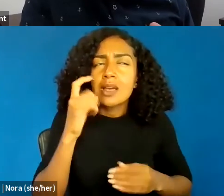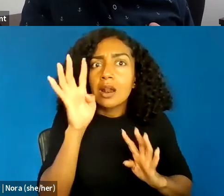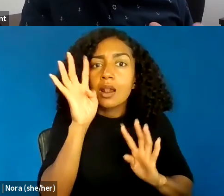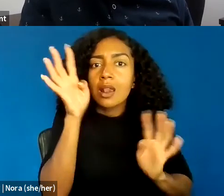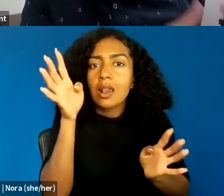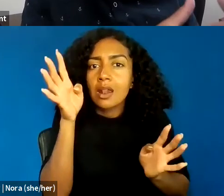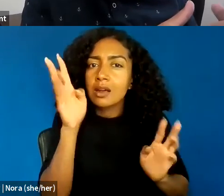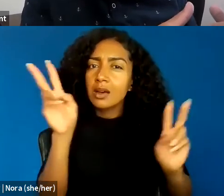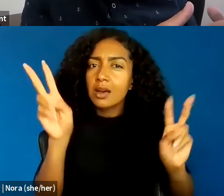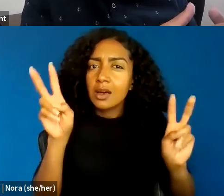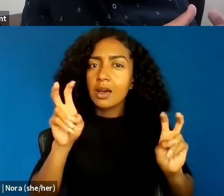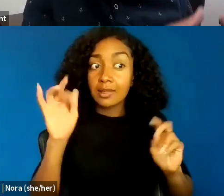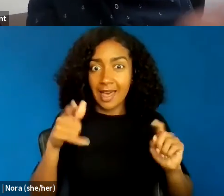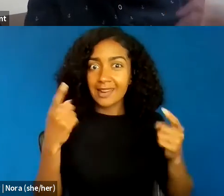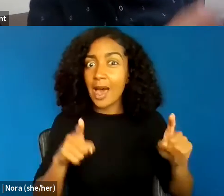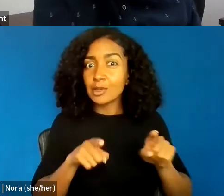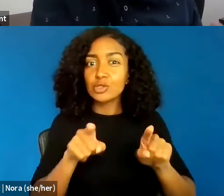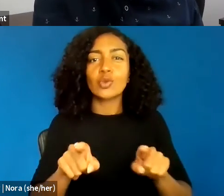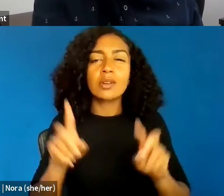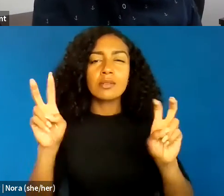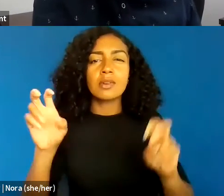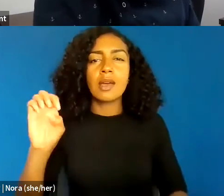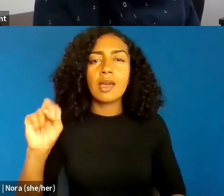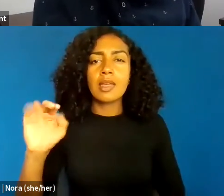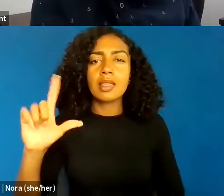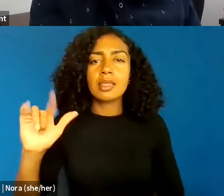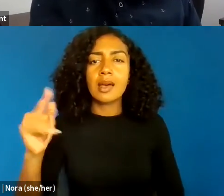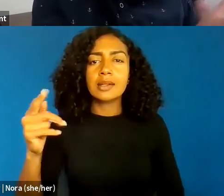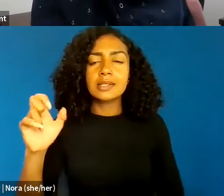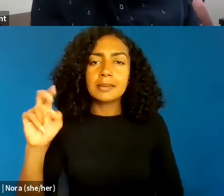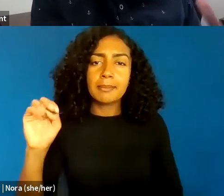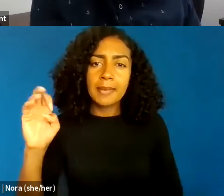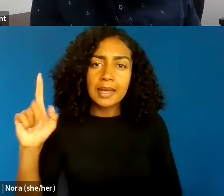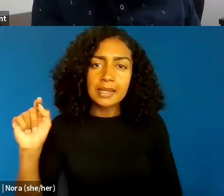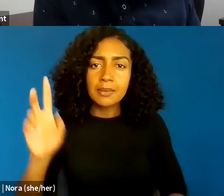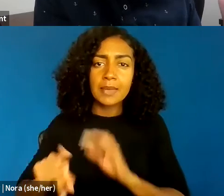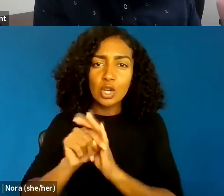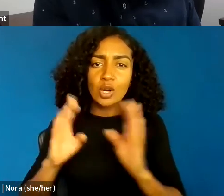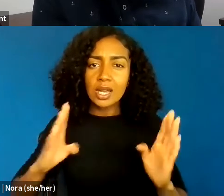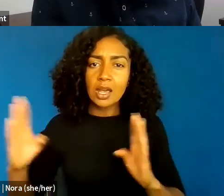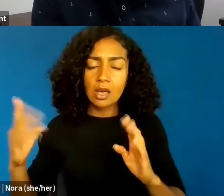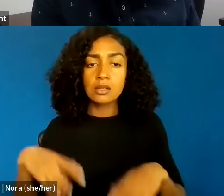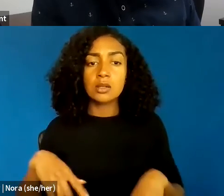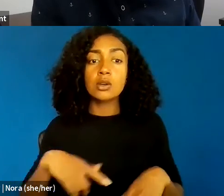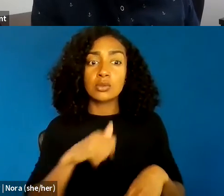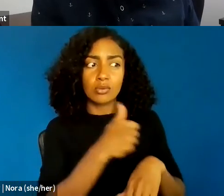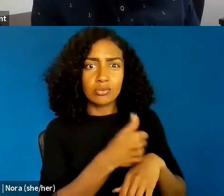It came about during the enlightenment period, supplanting what was then a more theological conception of what it means to be human.